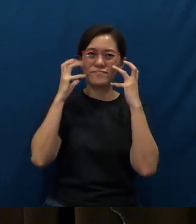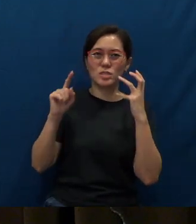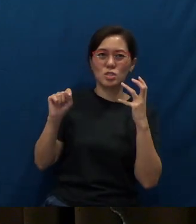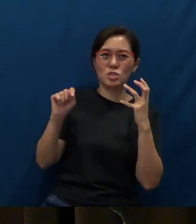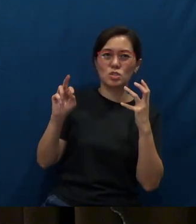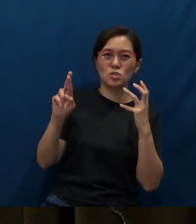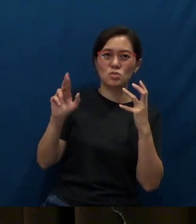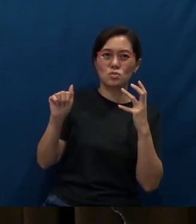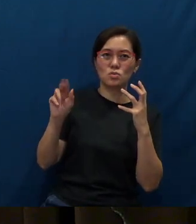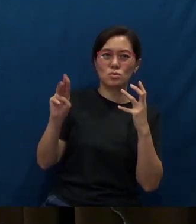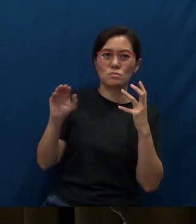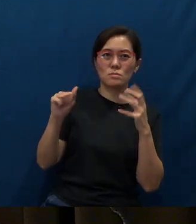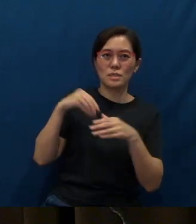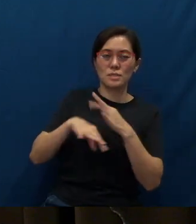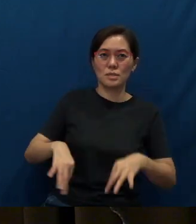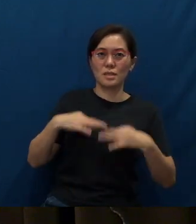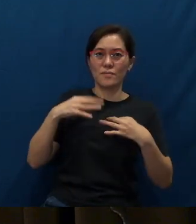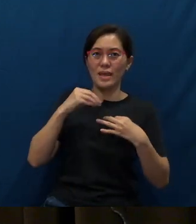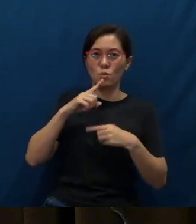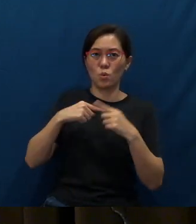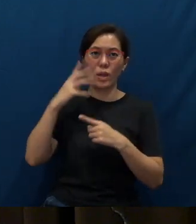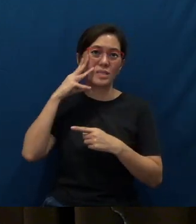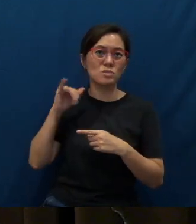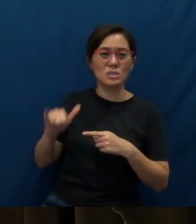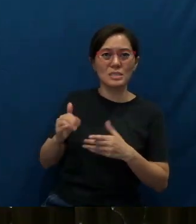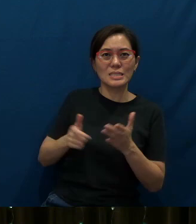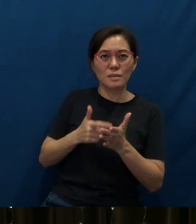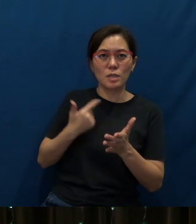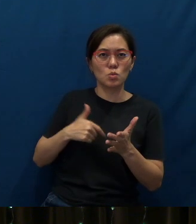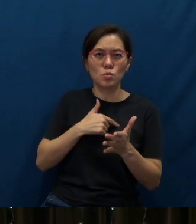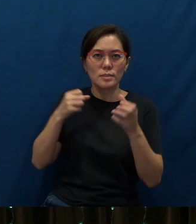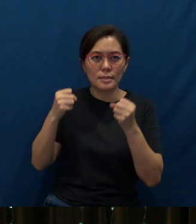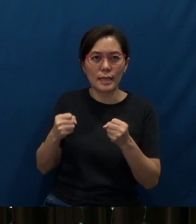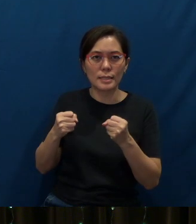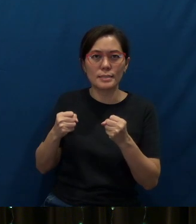And in the course of that experience, sometimes we are able to, at that moment,